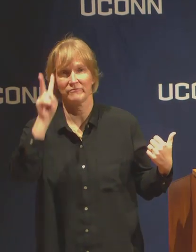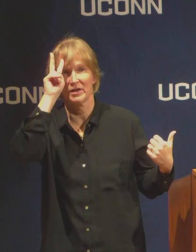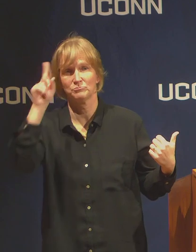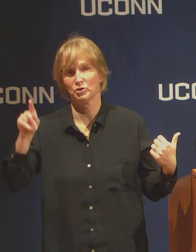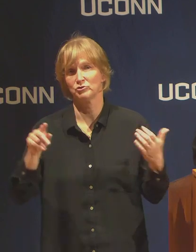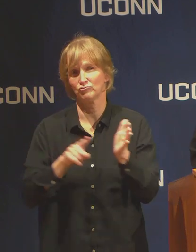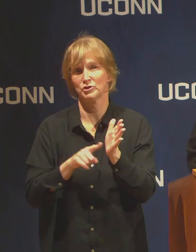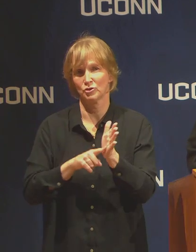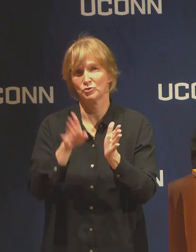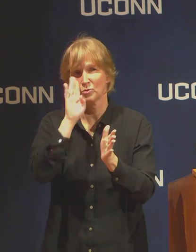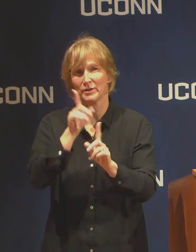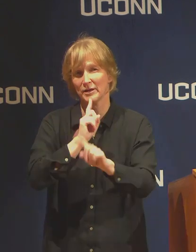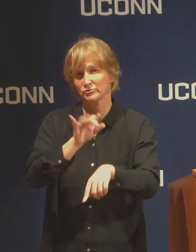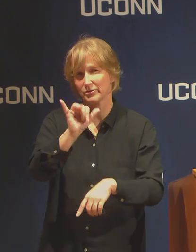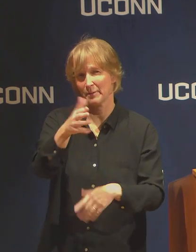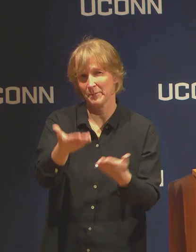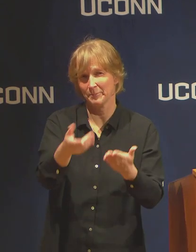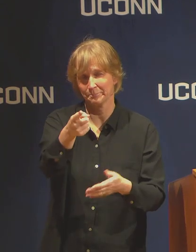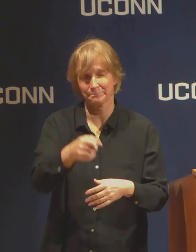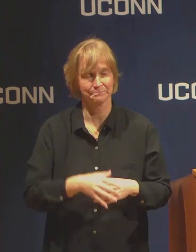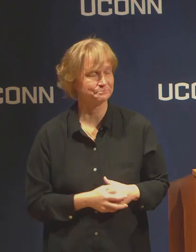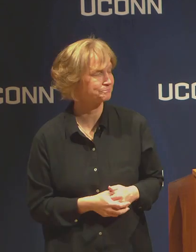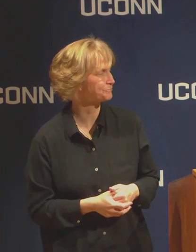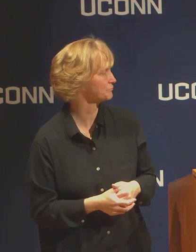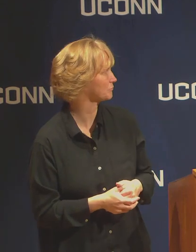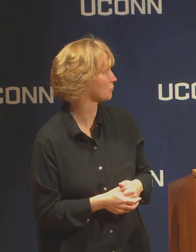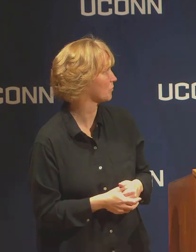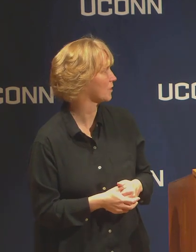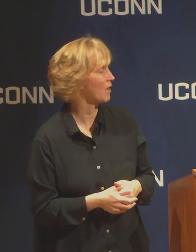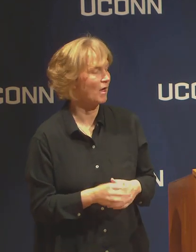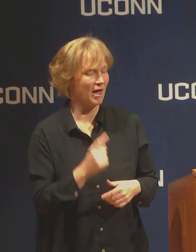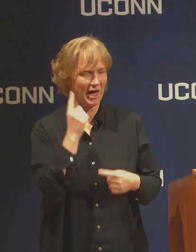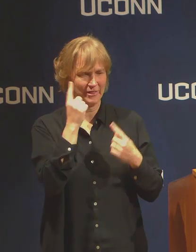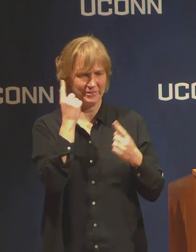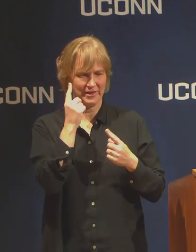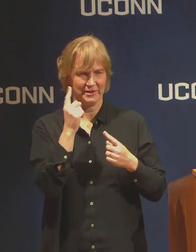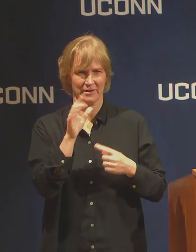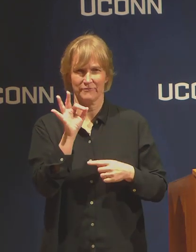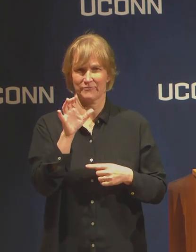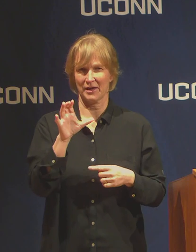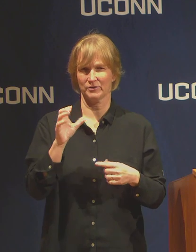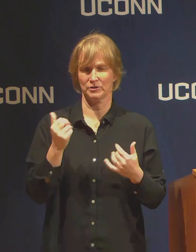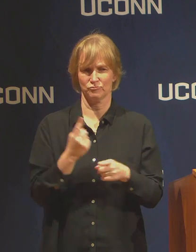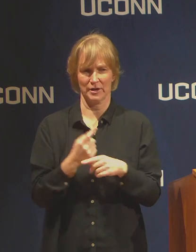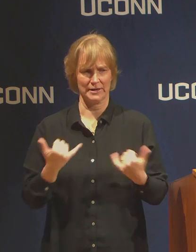The best way for faculty to be thinking about what is an essential function is to start with